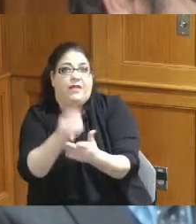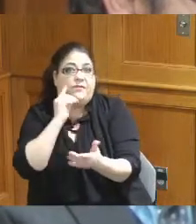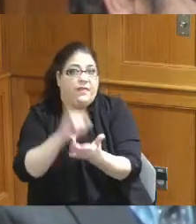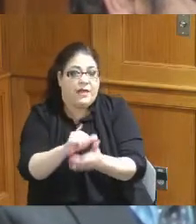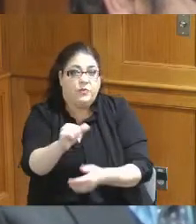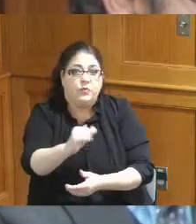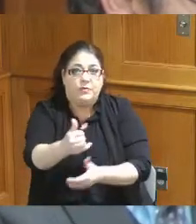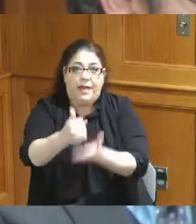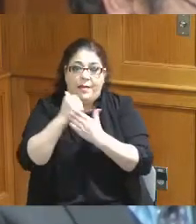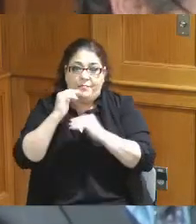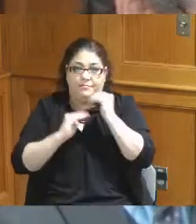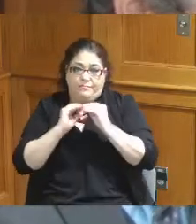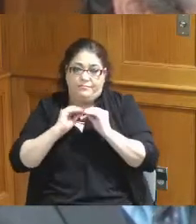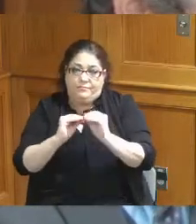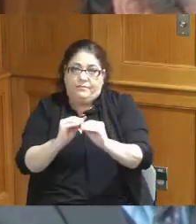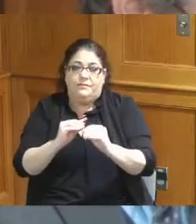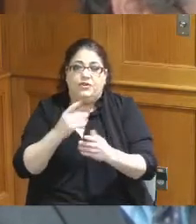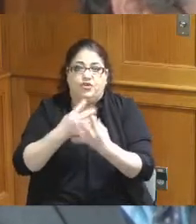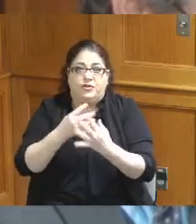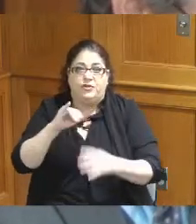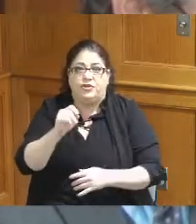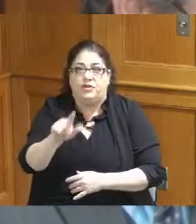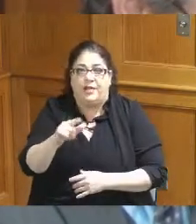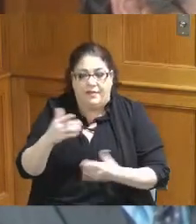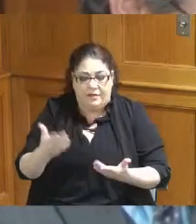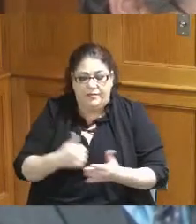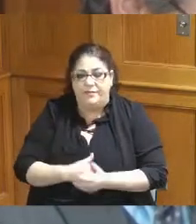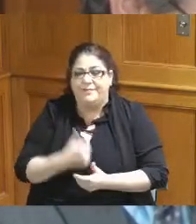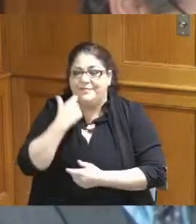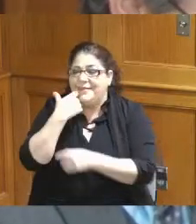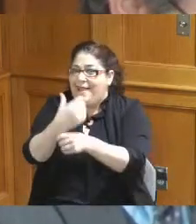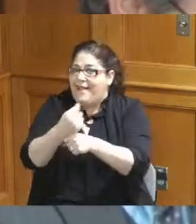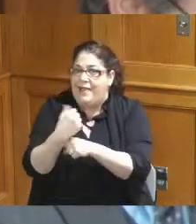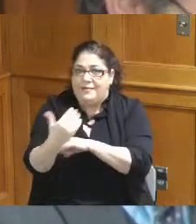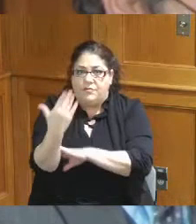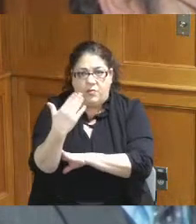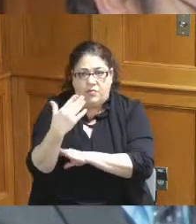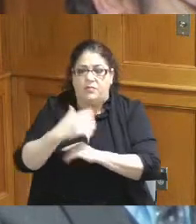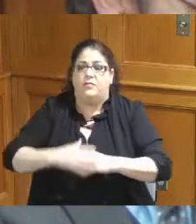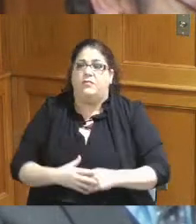attention to the Administration into the Board I just received this document today and so I'll